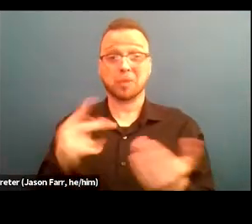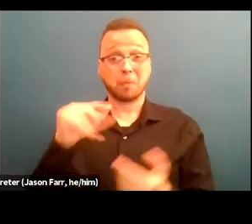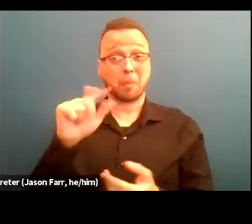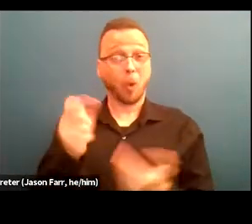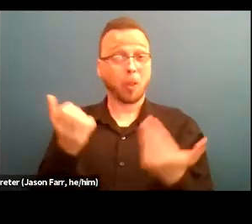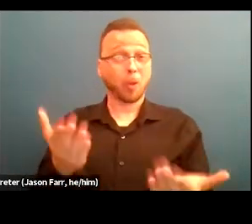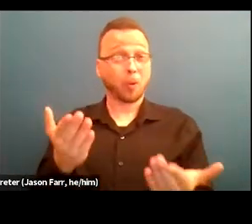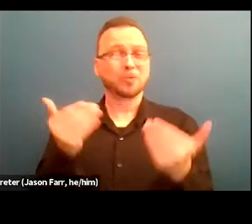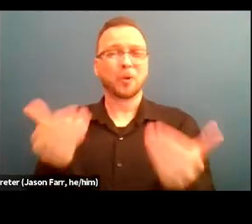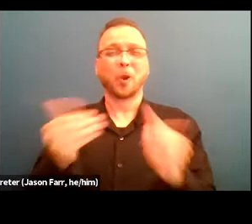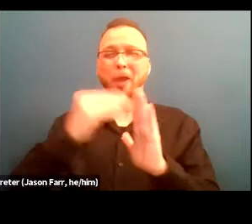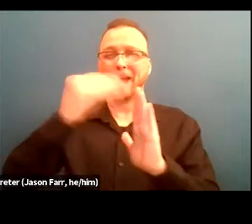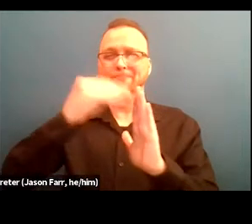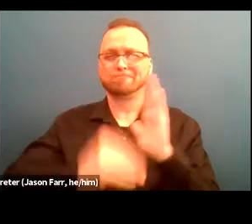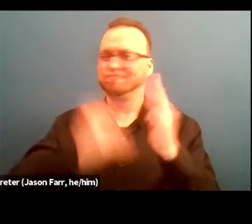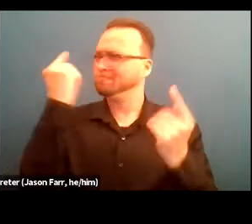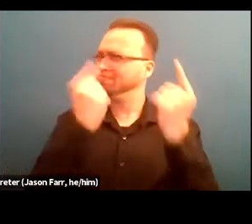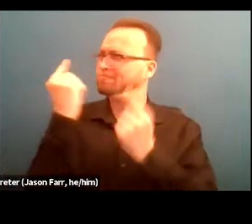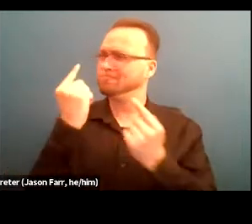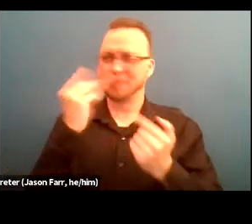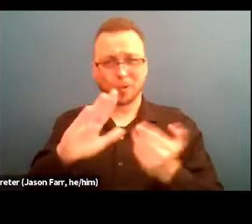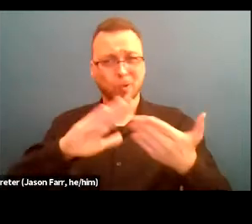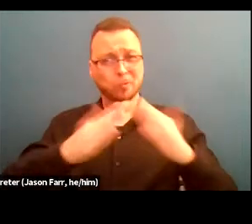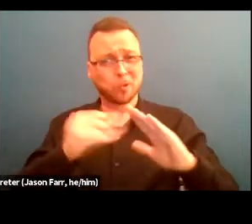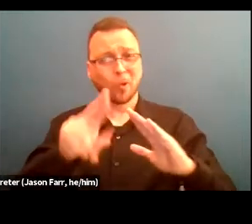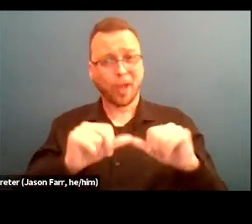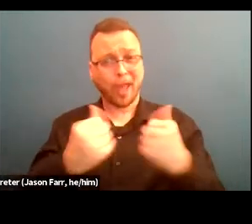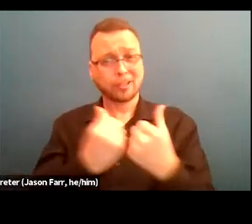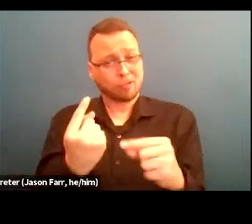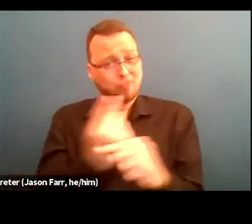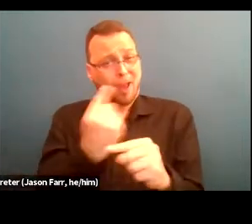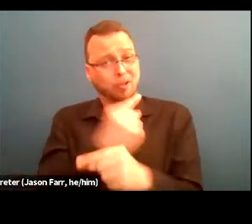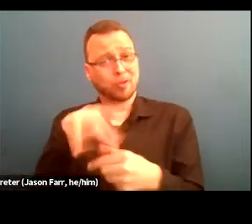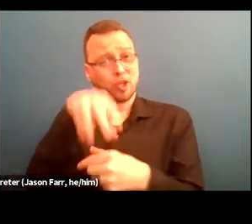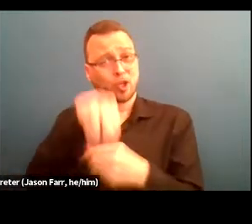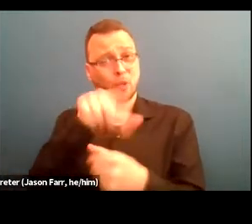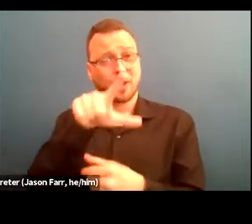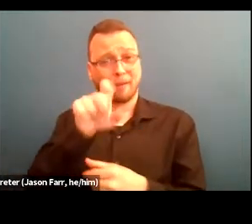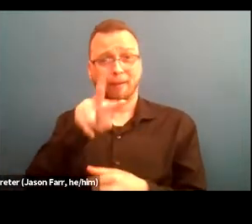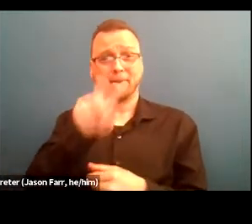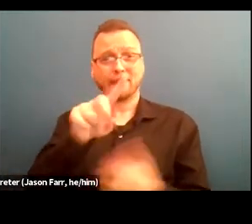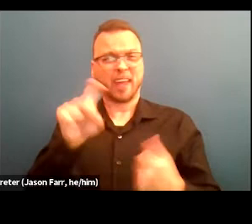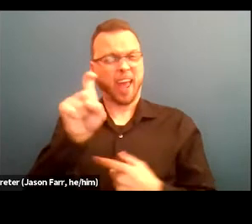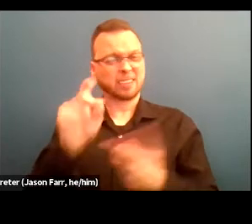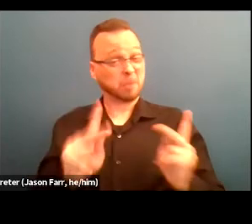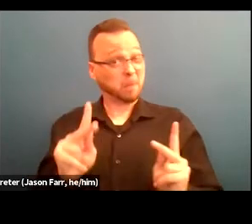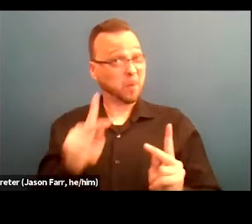So just take a moment to reflect does your community or agency regularly include lived X folks as leaders and decision making roles,